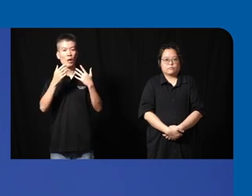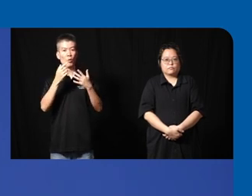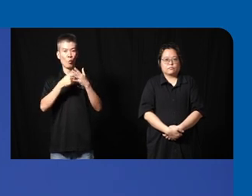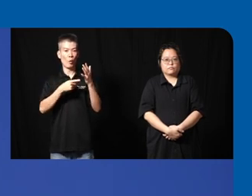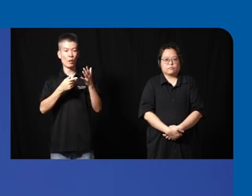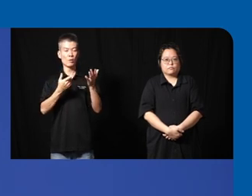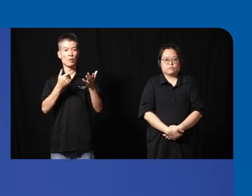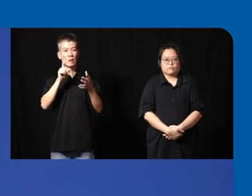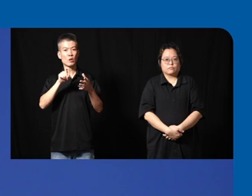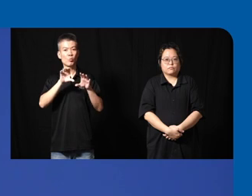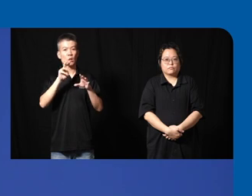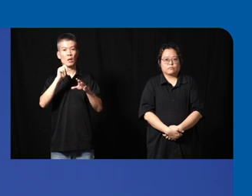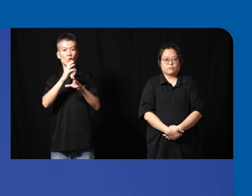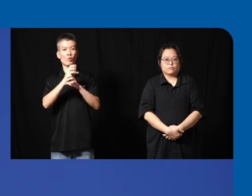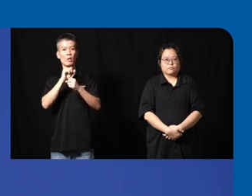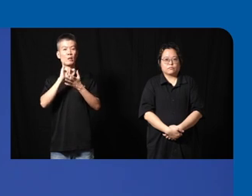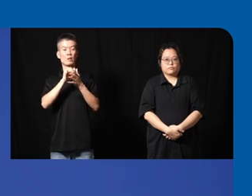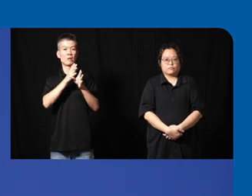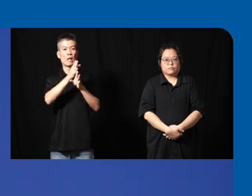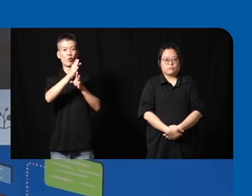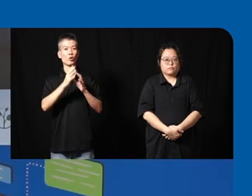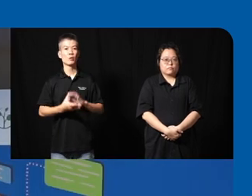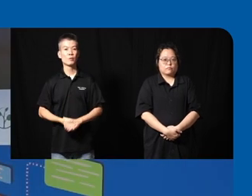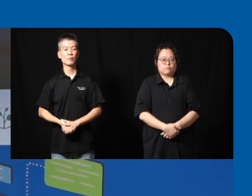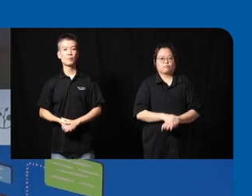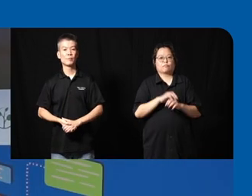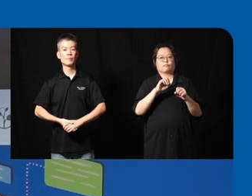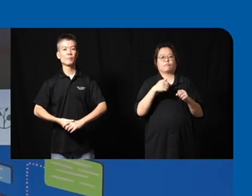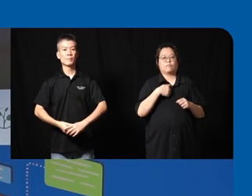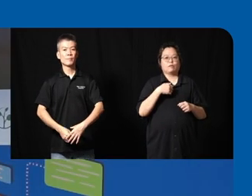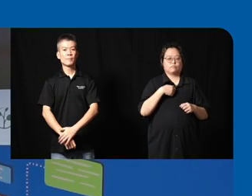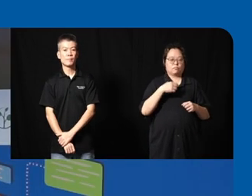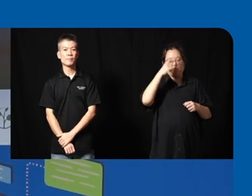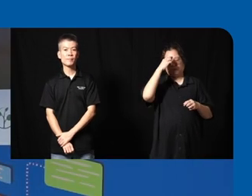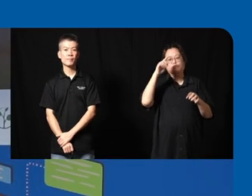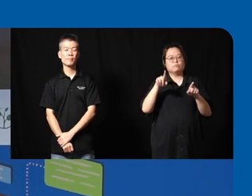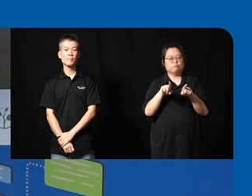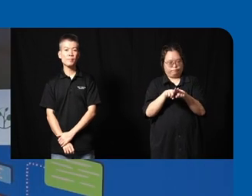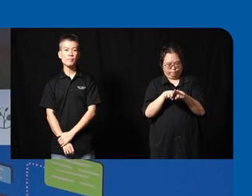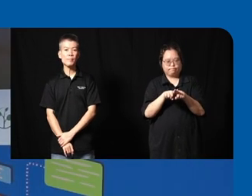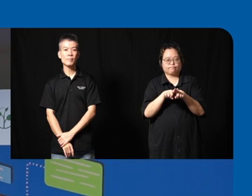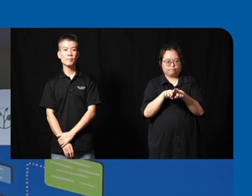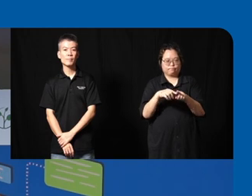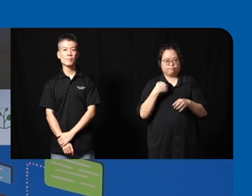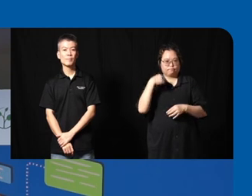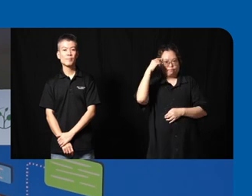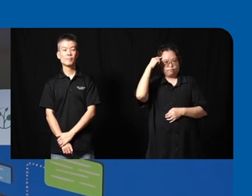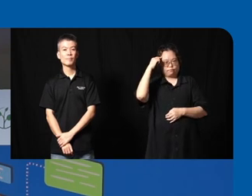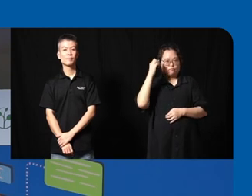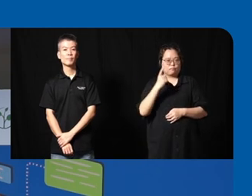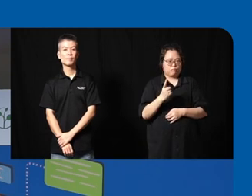be need to be done to get in this direction so I definitely agree I think uh one thing that we